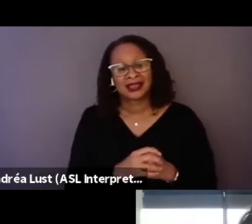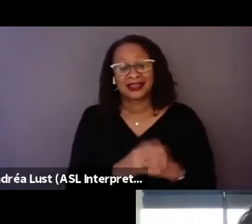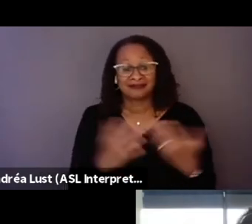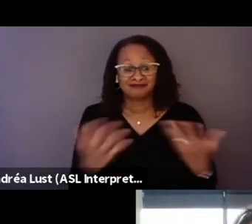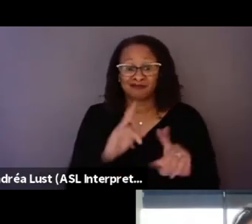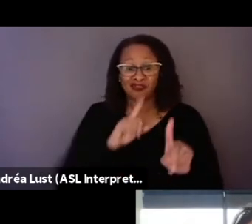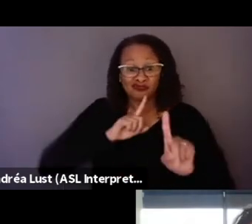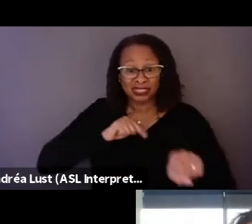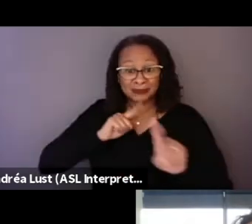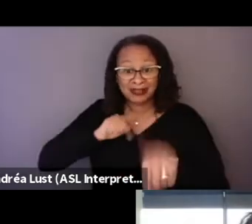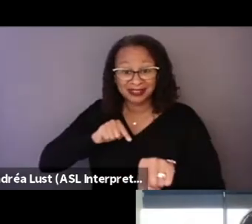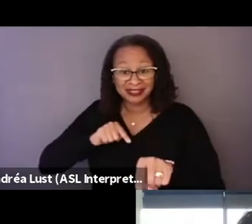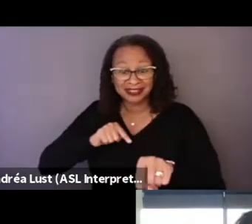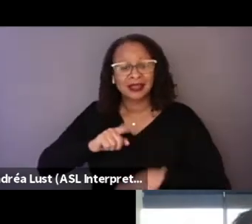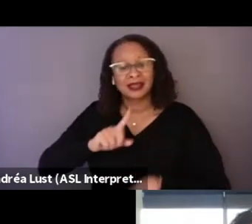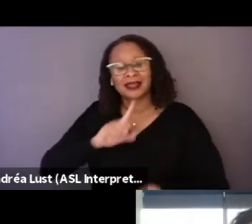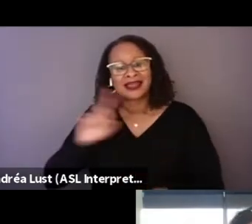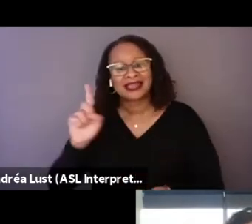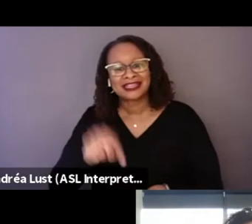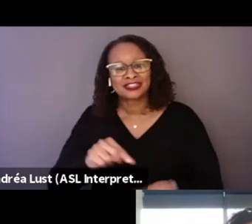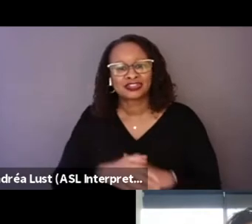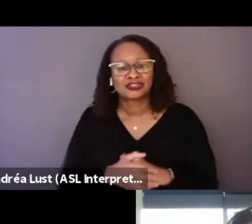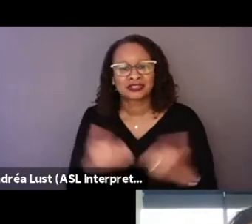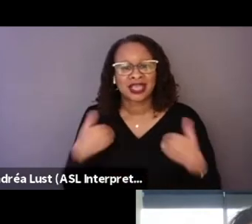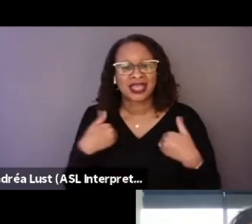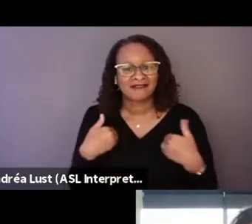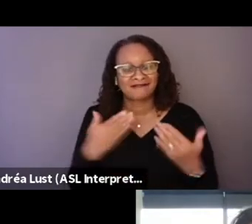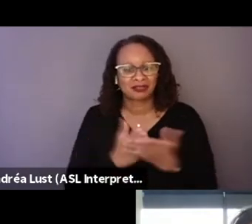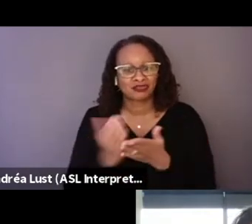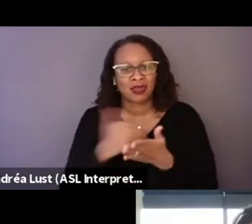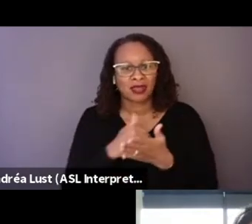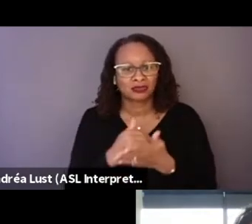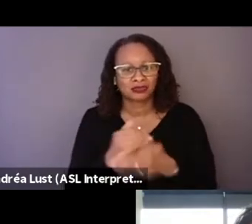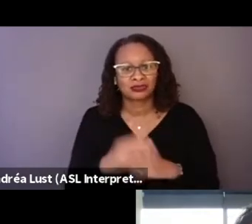these answers have been throughout the time.